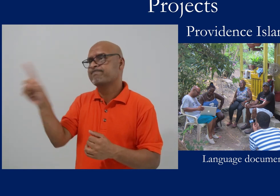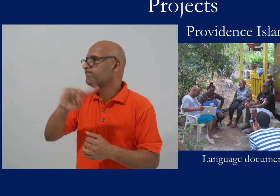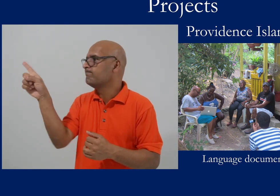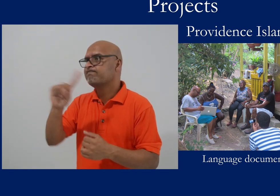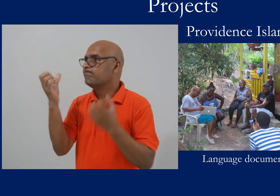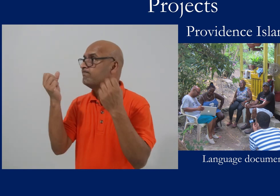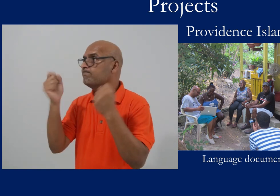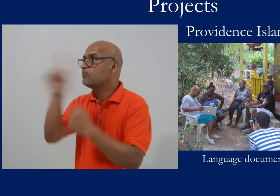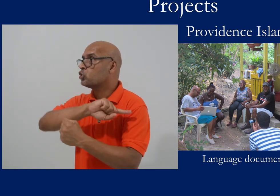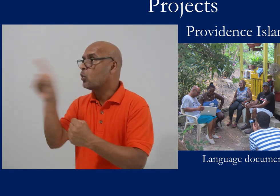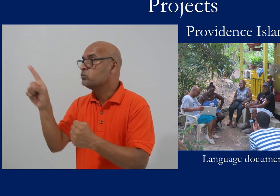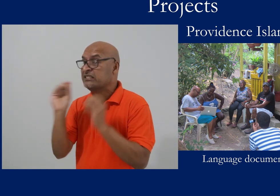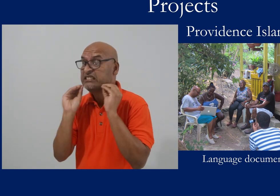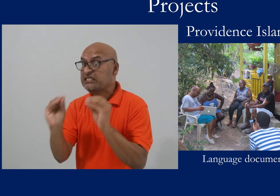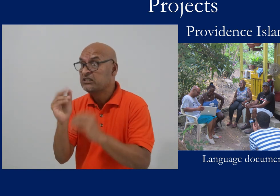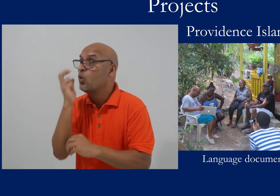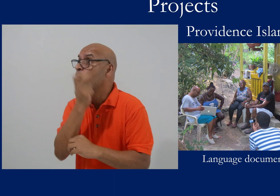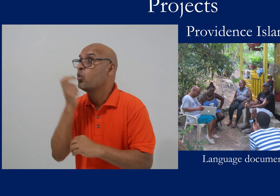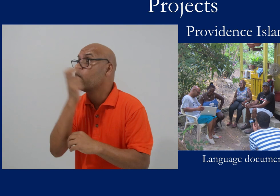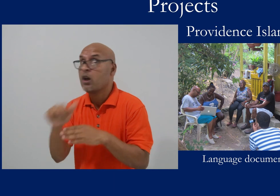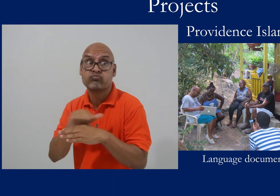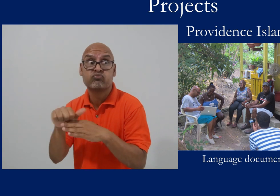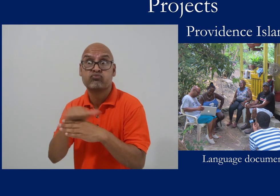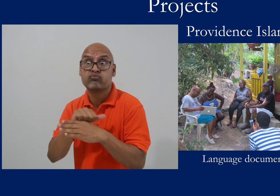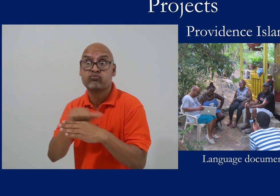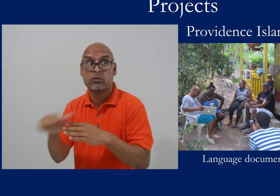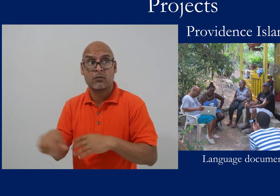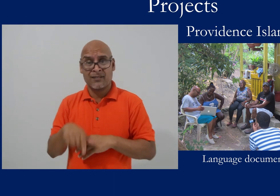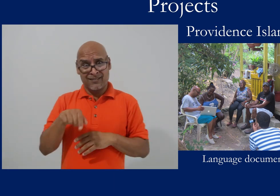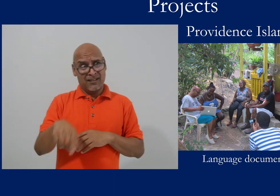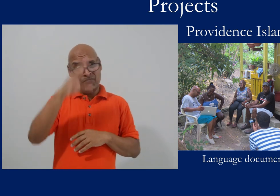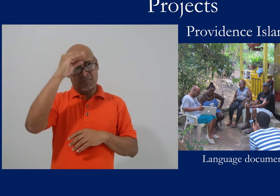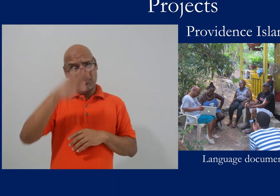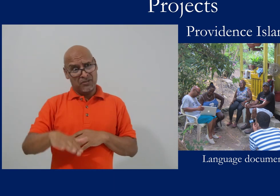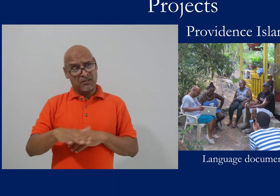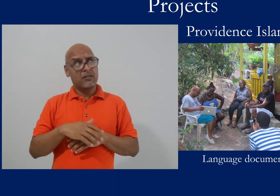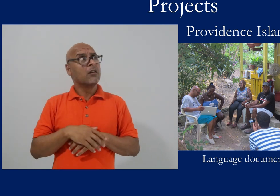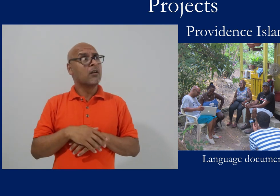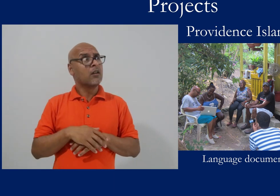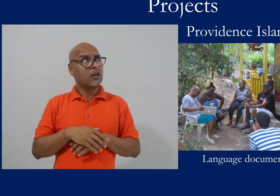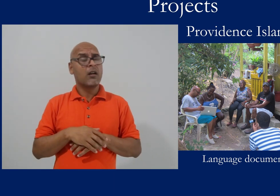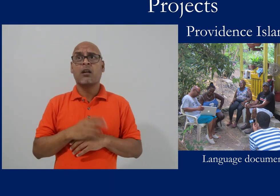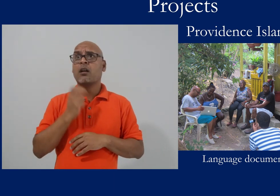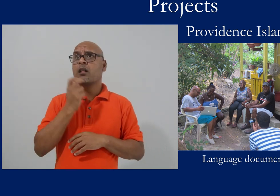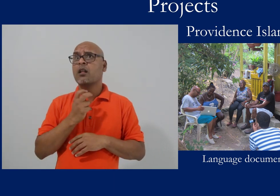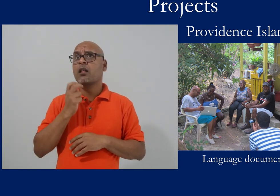The speech therapist had told them that the boy must learn to speak and not to sign